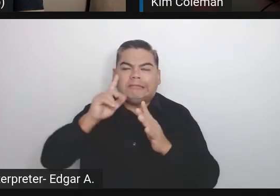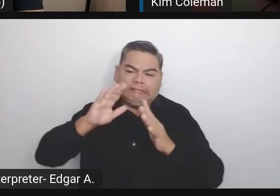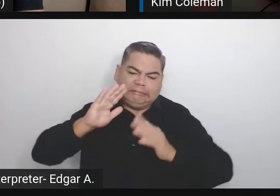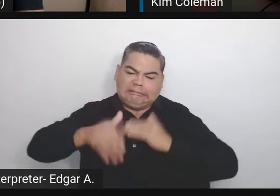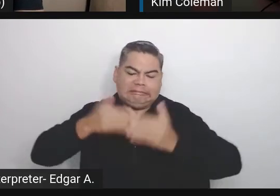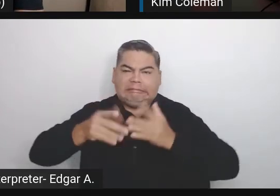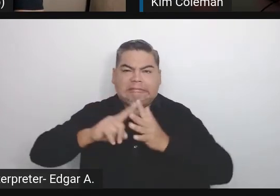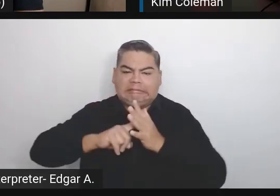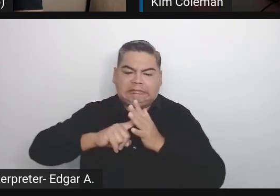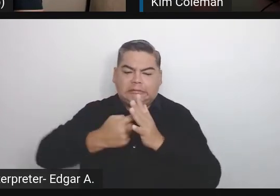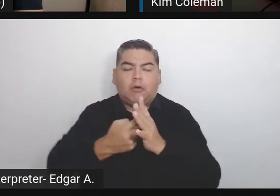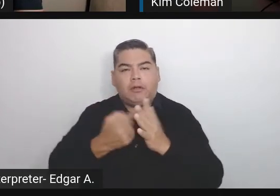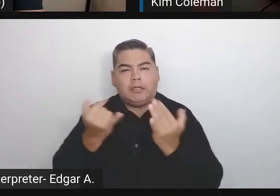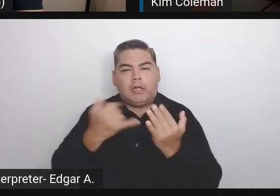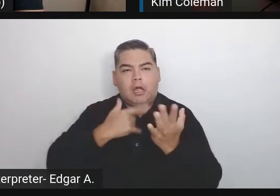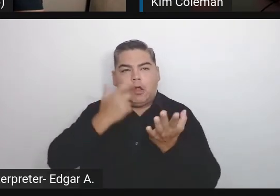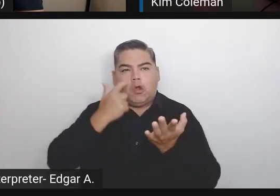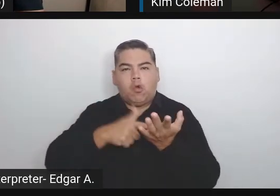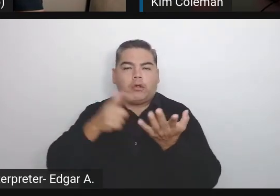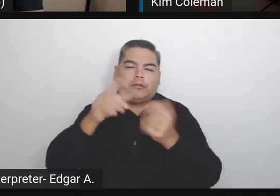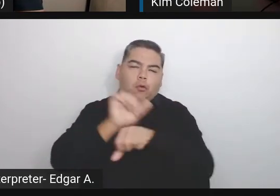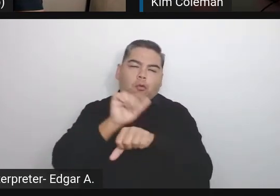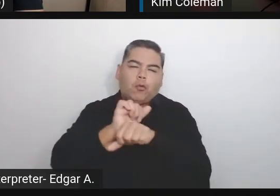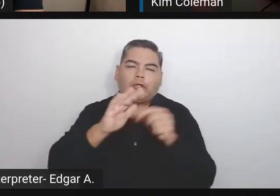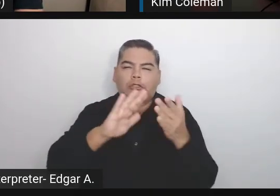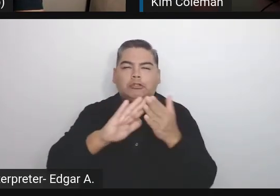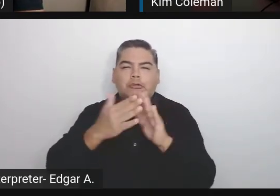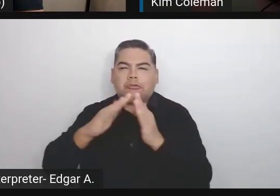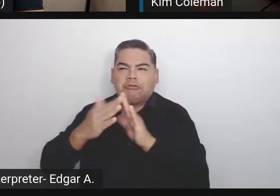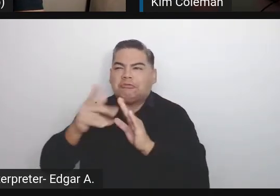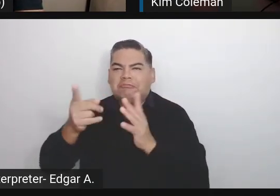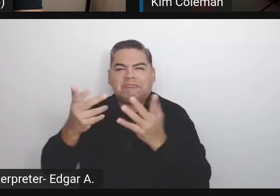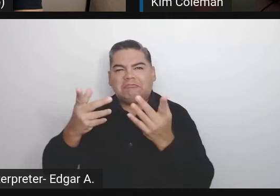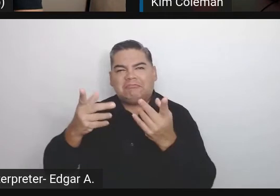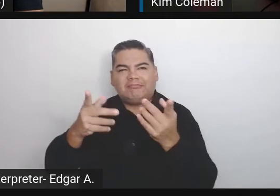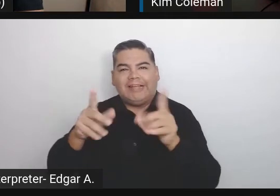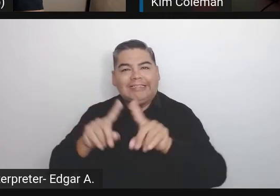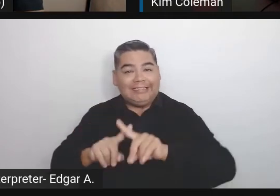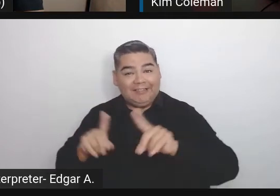because our workers' community it's different, but it's different